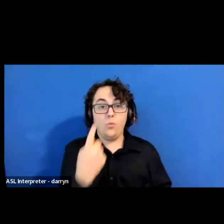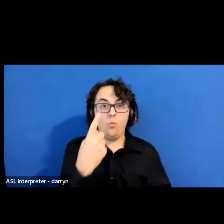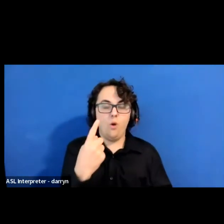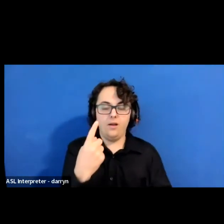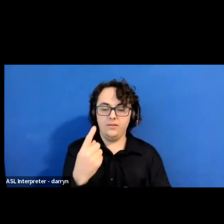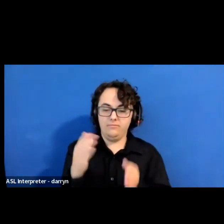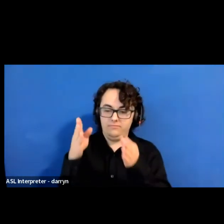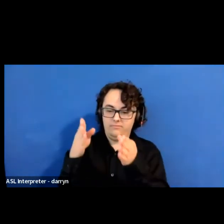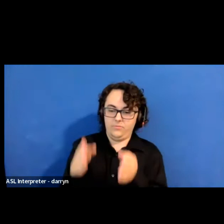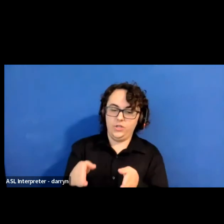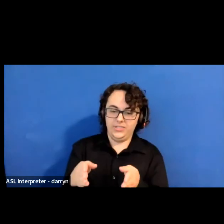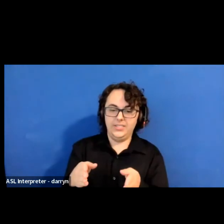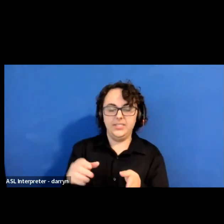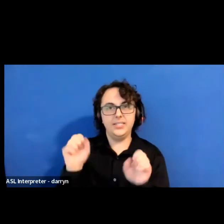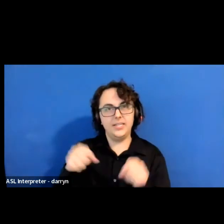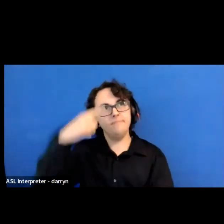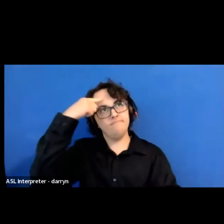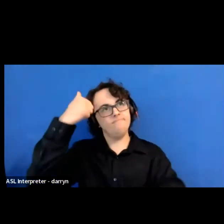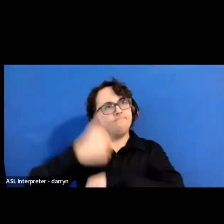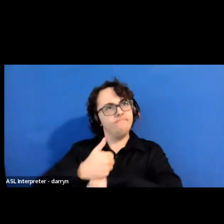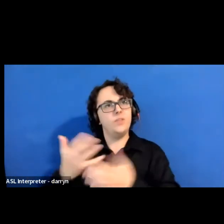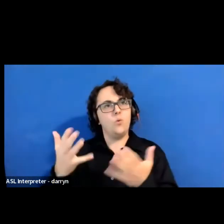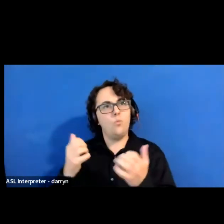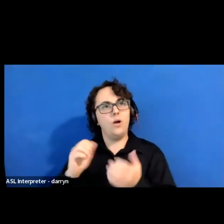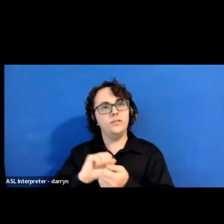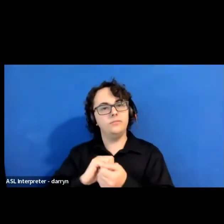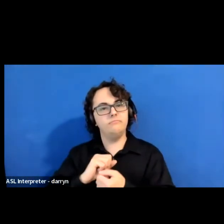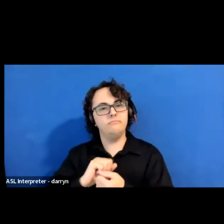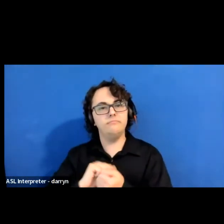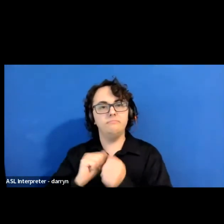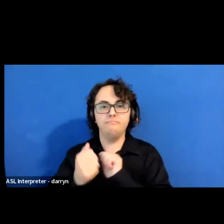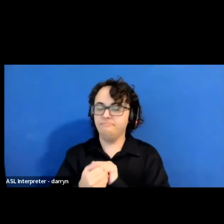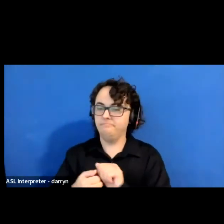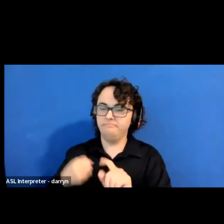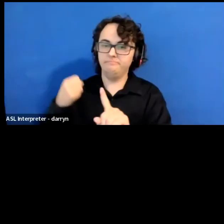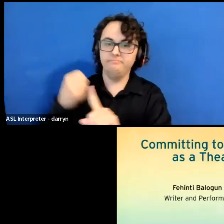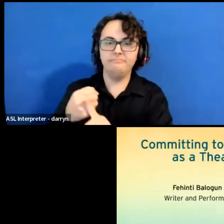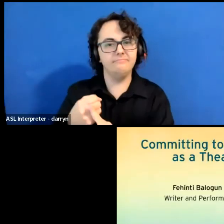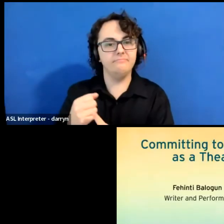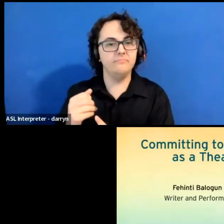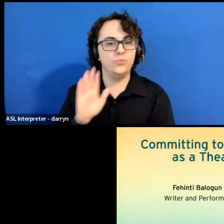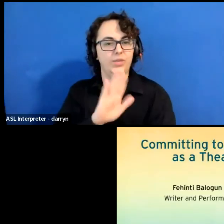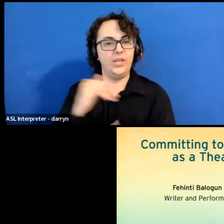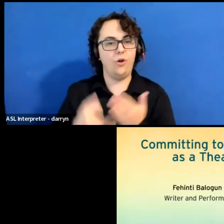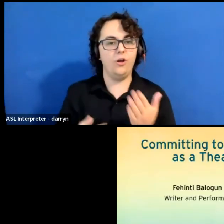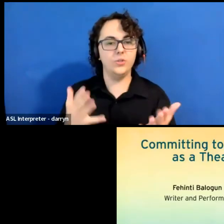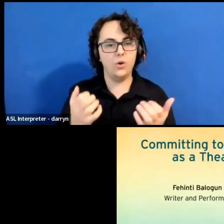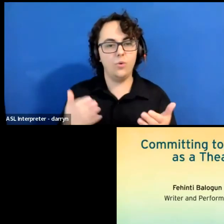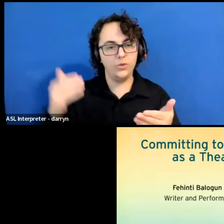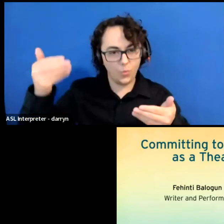to making an impact with their art. So I'd love to welcome Fehinti to this screen, hello.